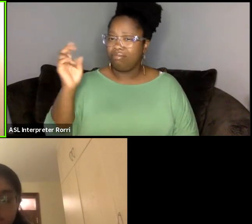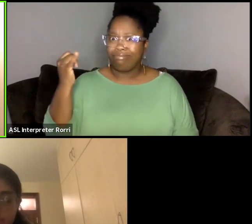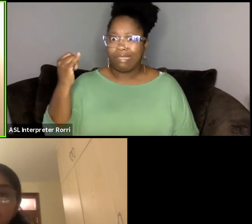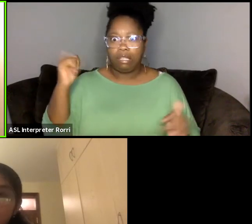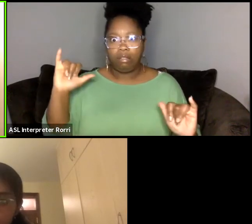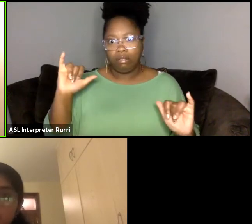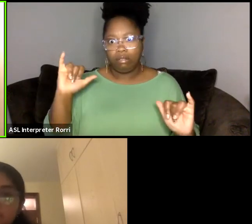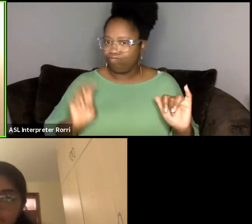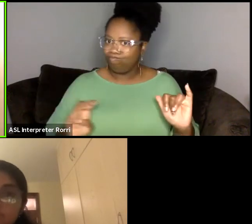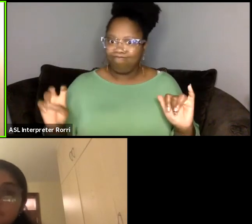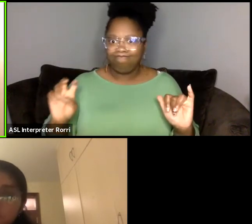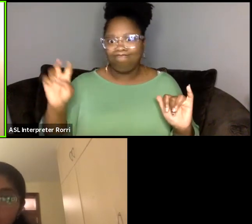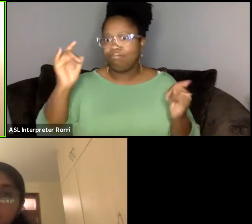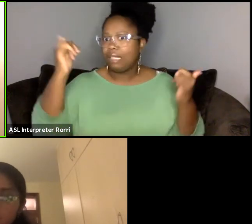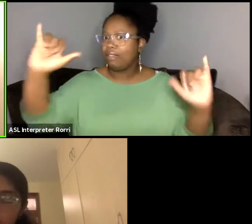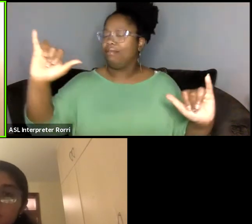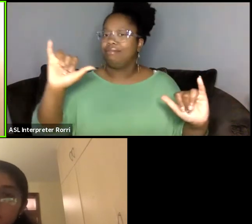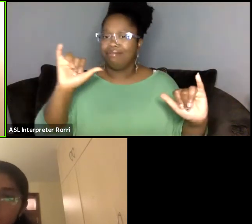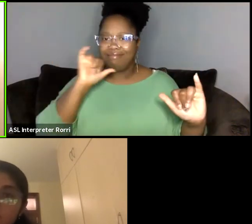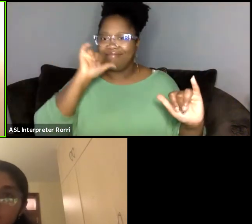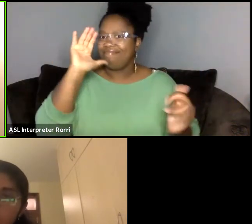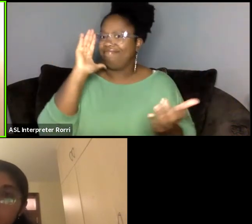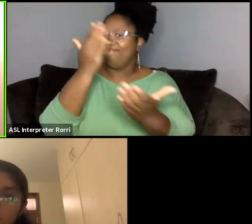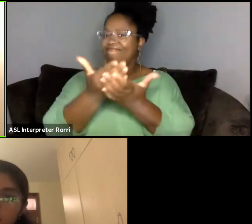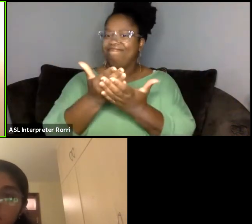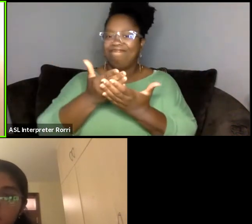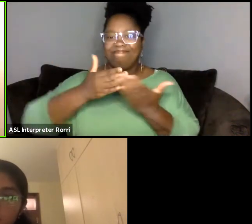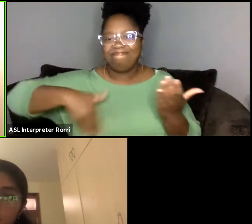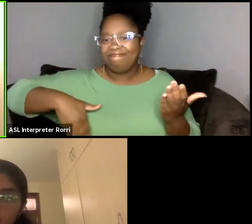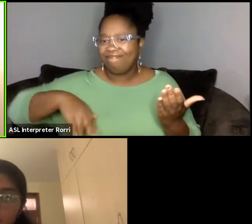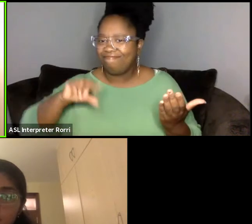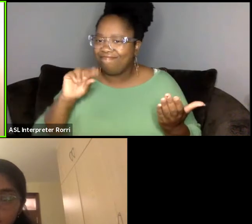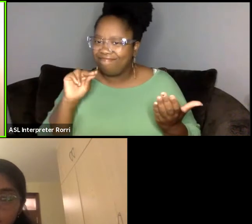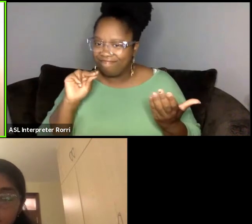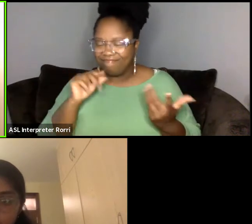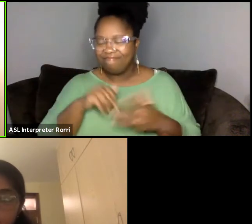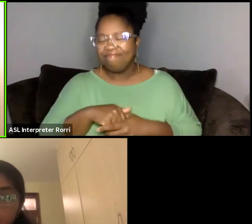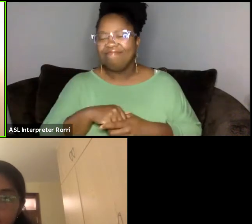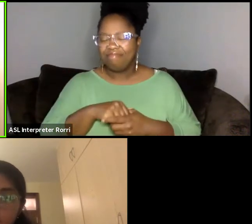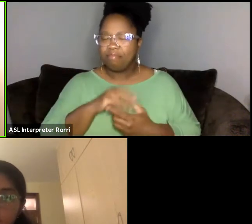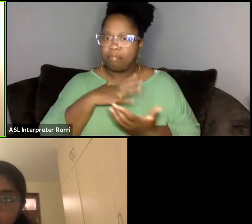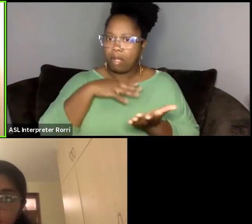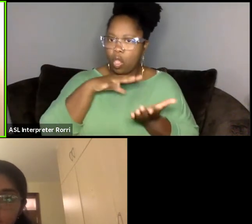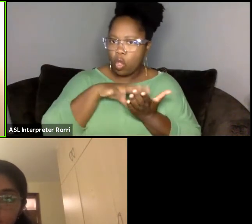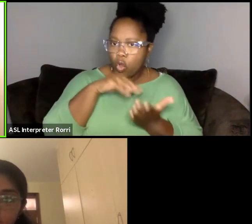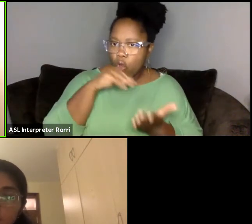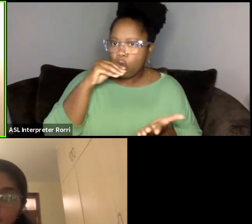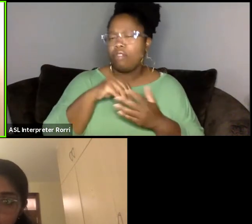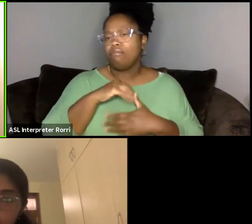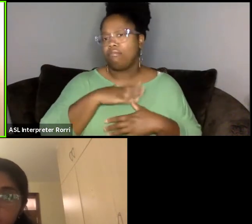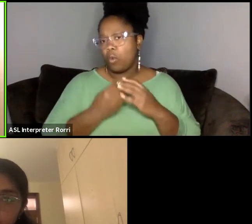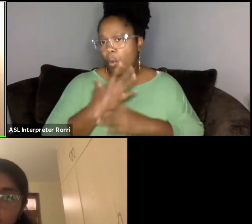in terms of really learning and growing as an artist and as a scholar.